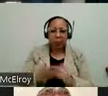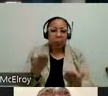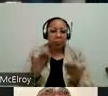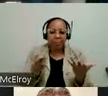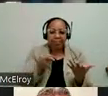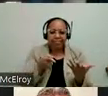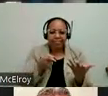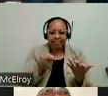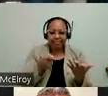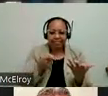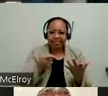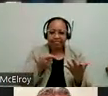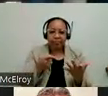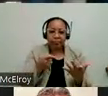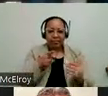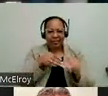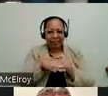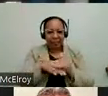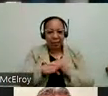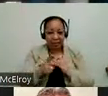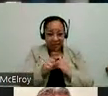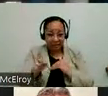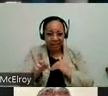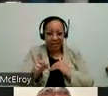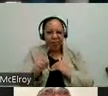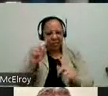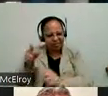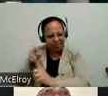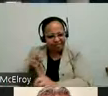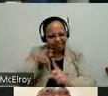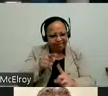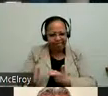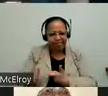accessibility they need. So we want to be able to have that available.